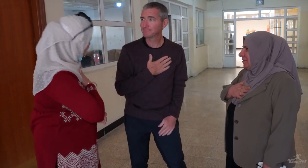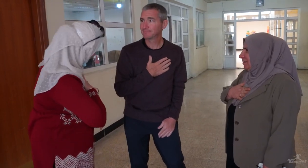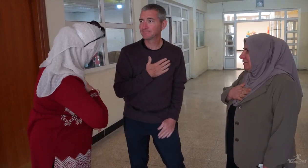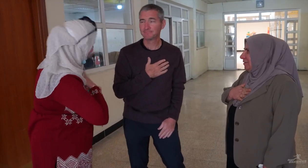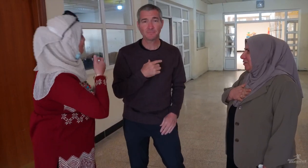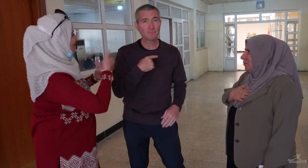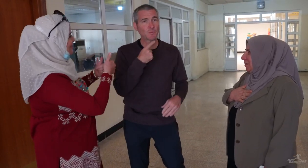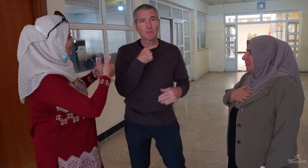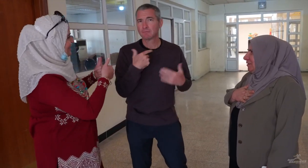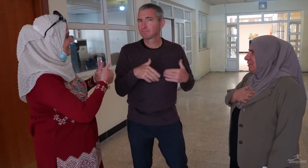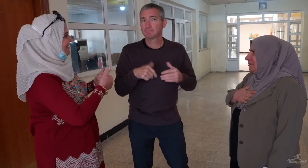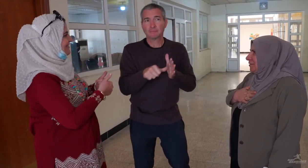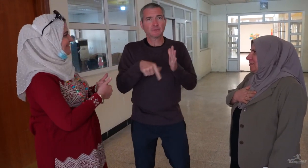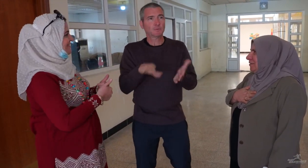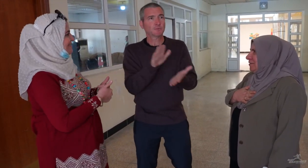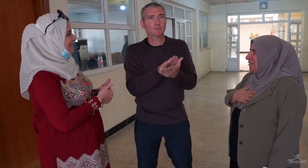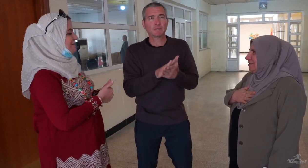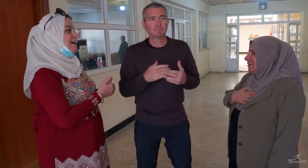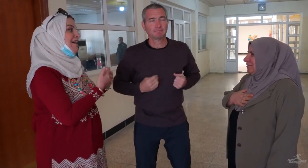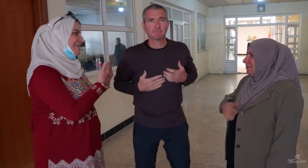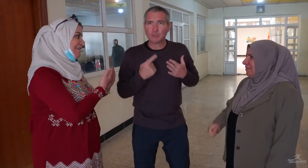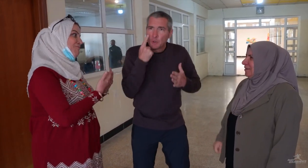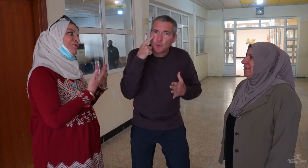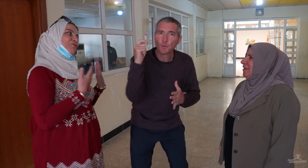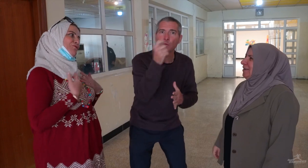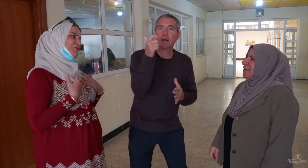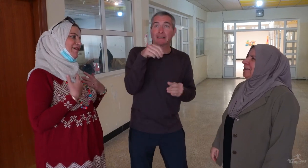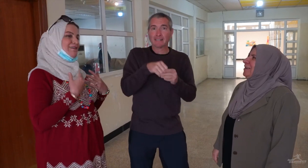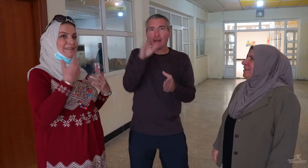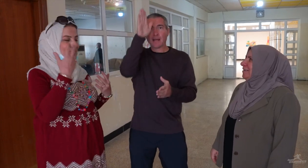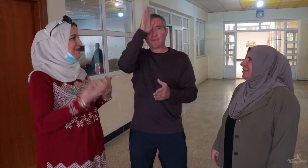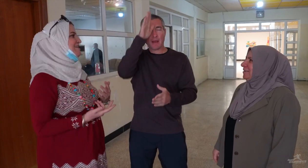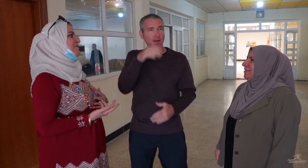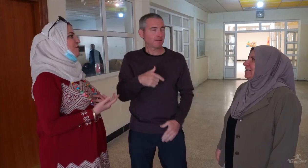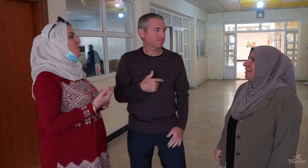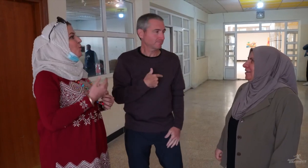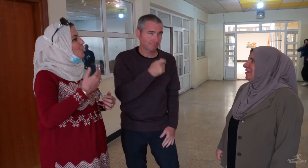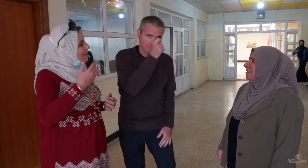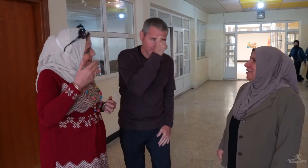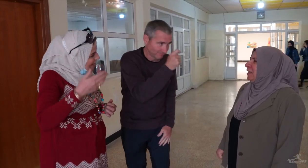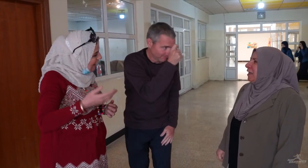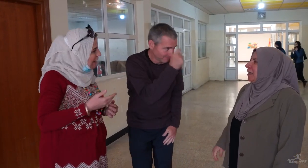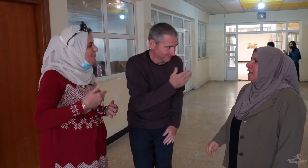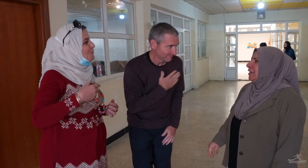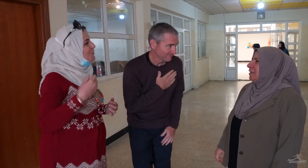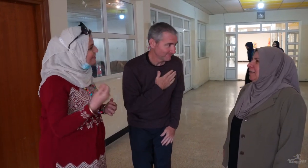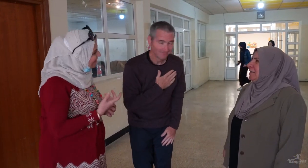It's also my pleasure. I'm really thrilled about how she empowers Deaf people in the Deaf school in Kurdistan and Iraq.